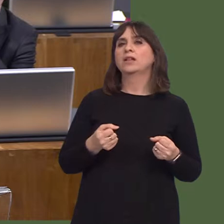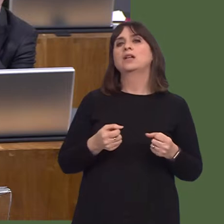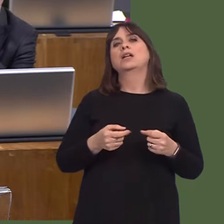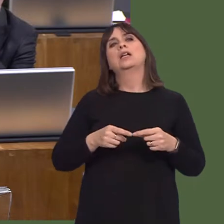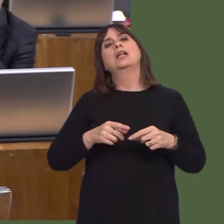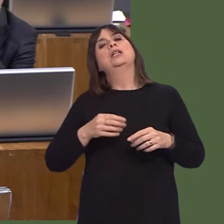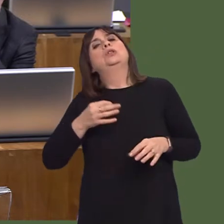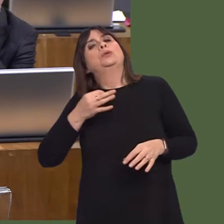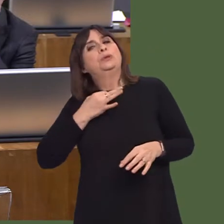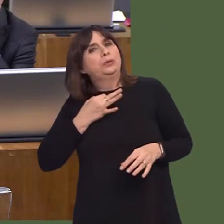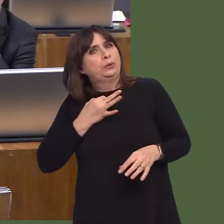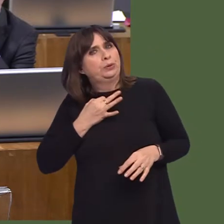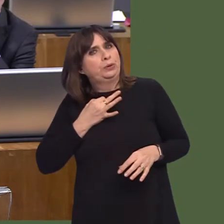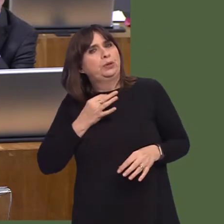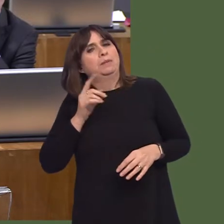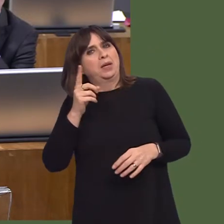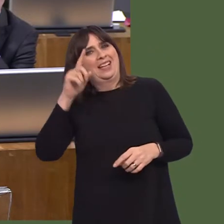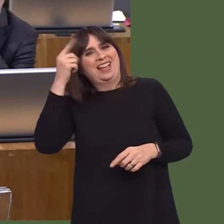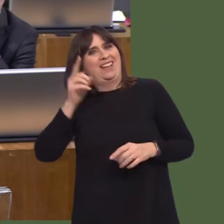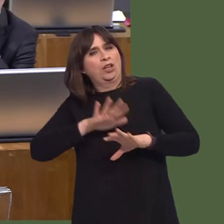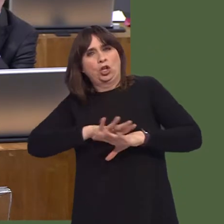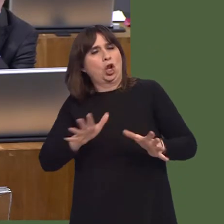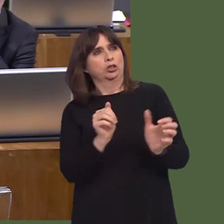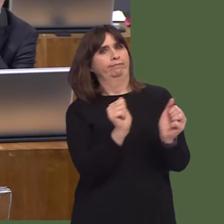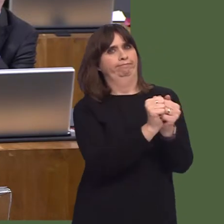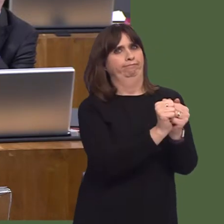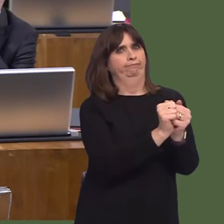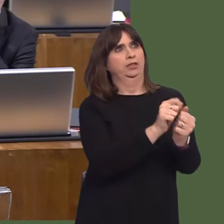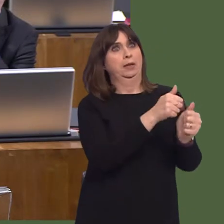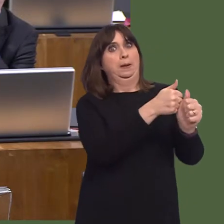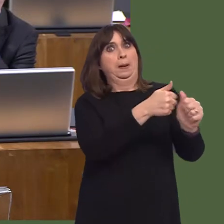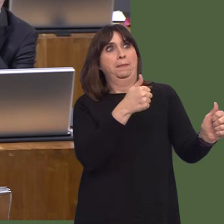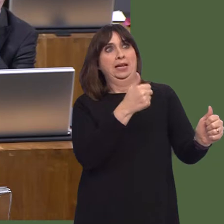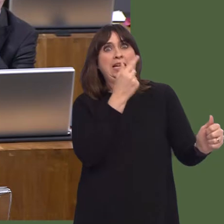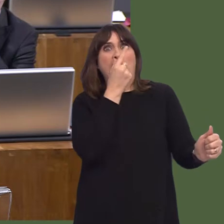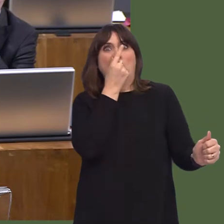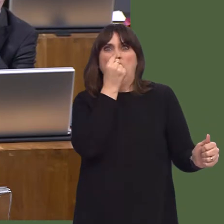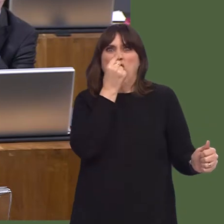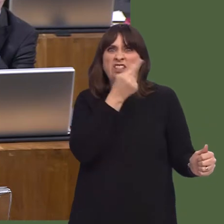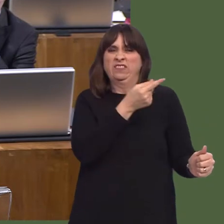be under review and that responding to red calls is not putting anyone classed as an